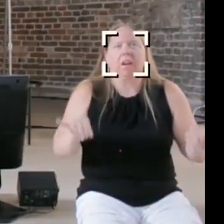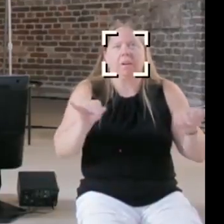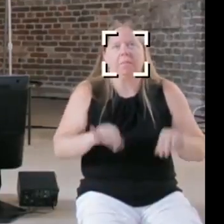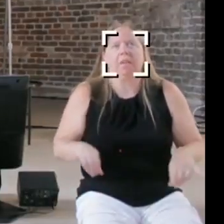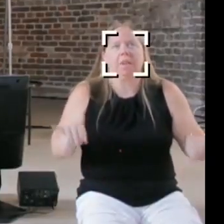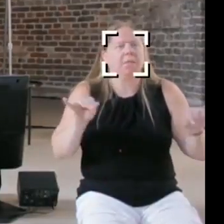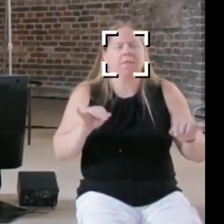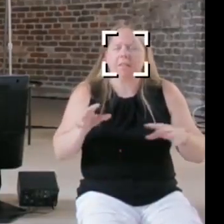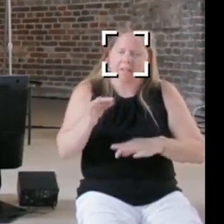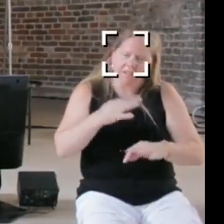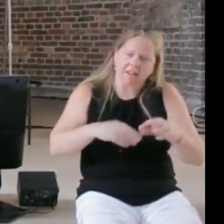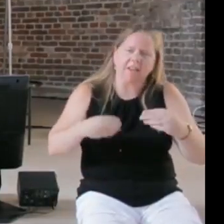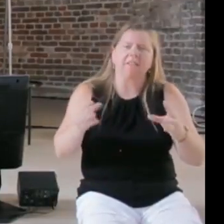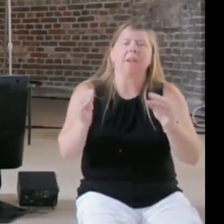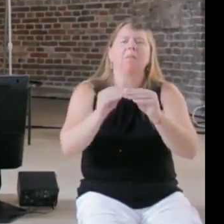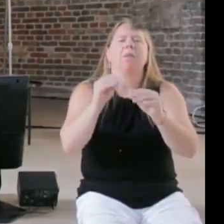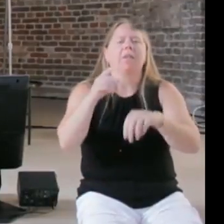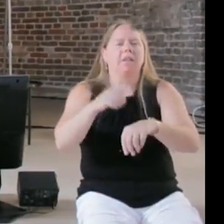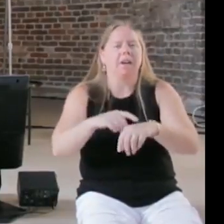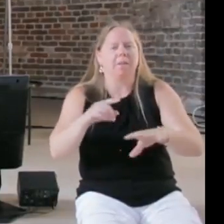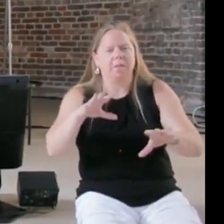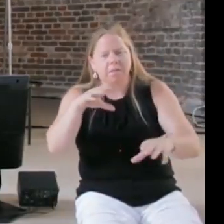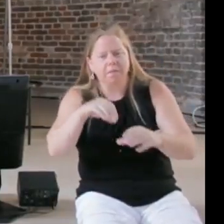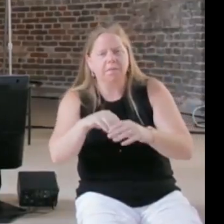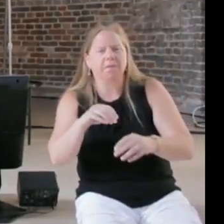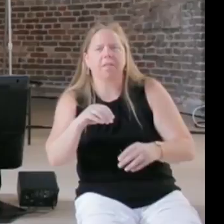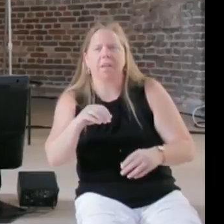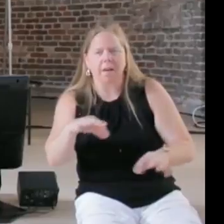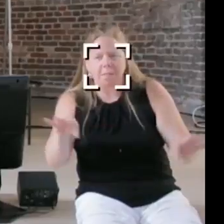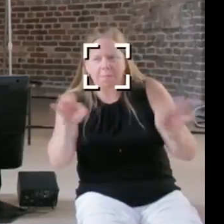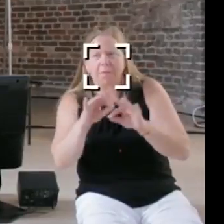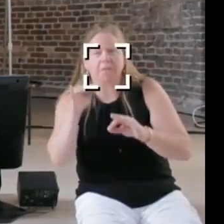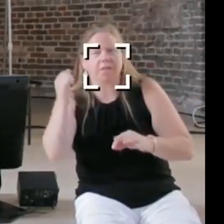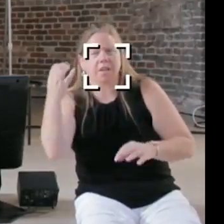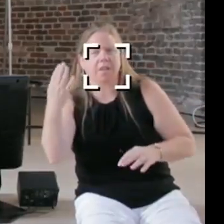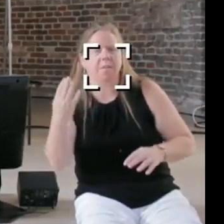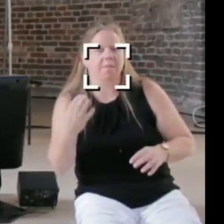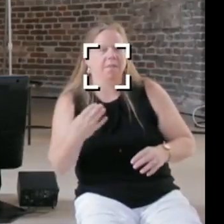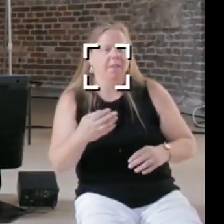the real important tasks, I mean if a judge has five seconds or 10 seconds on average